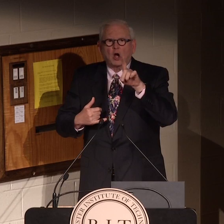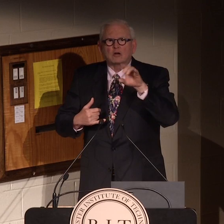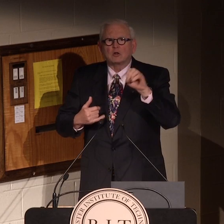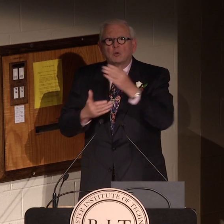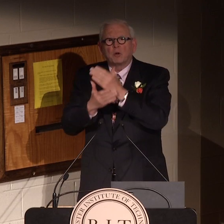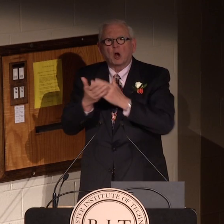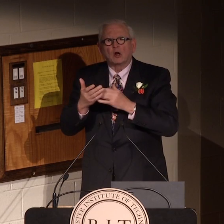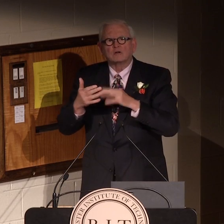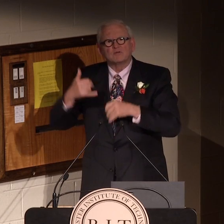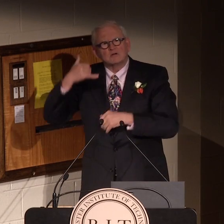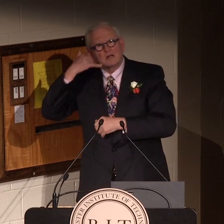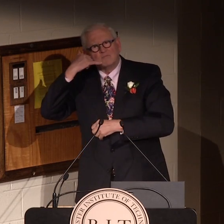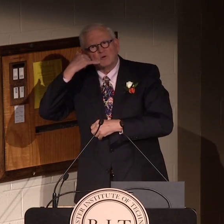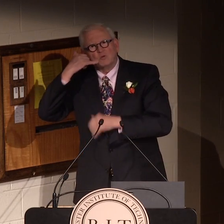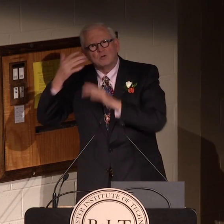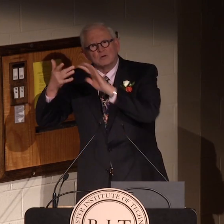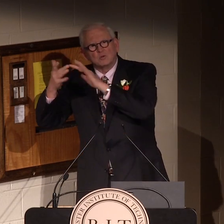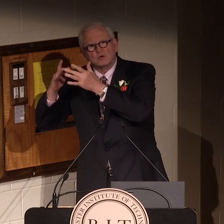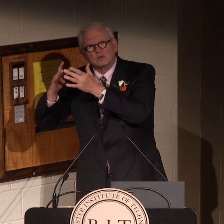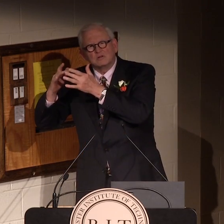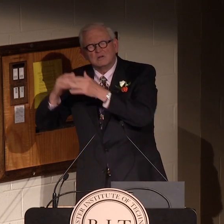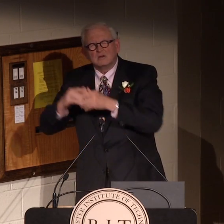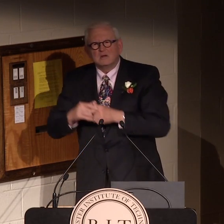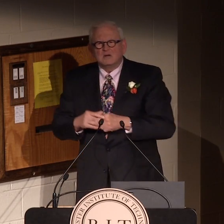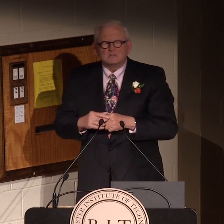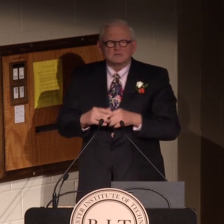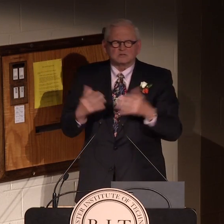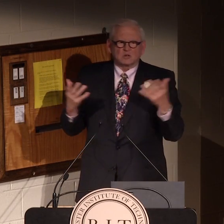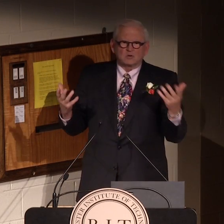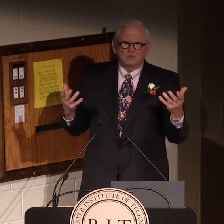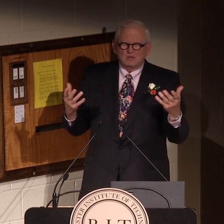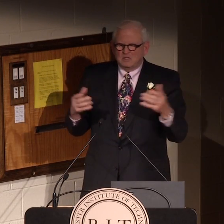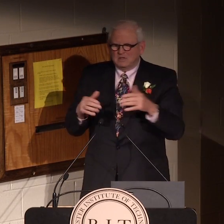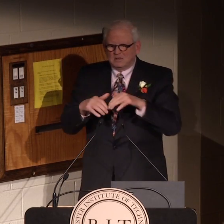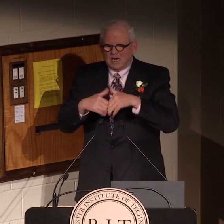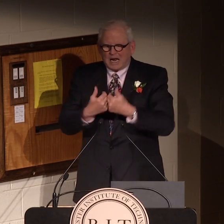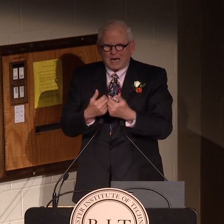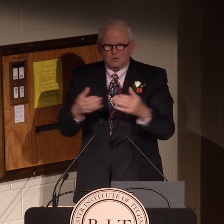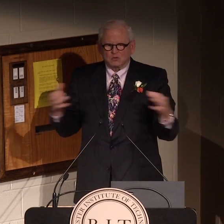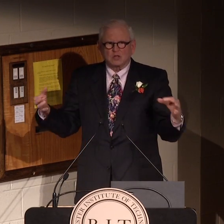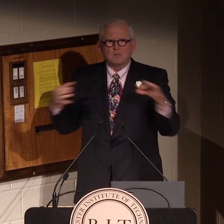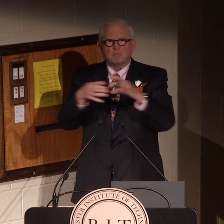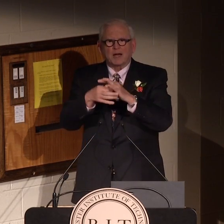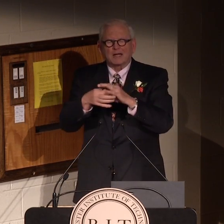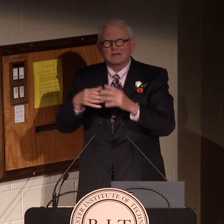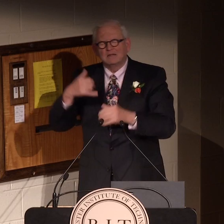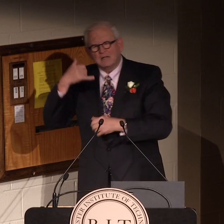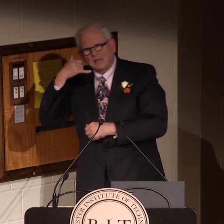They were not hooked up to the audio part of the phone network,